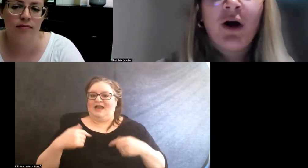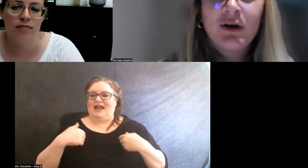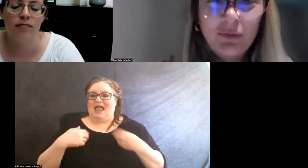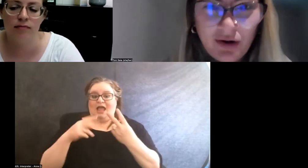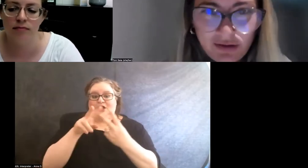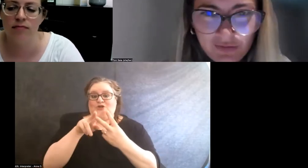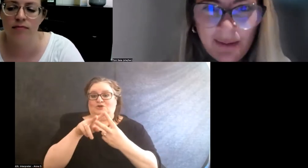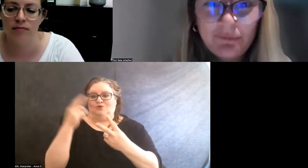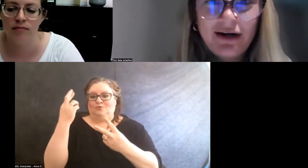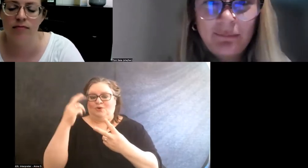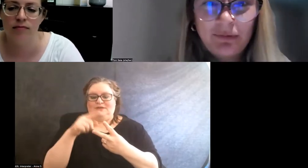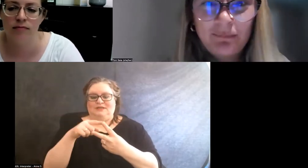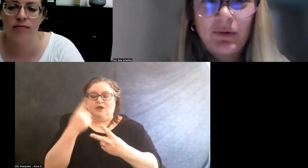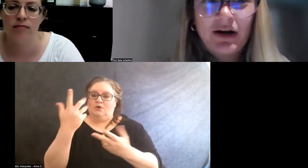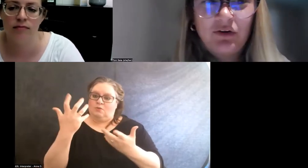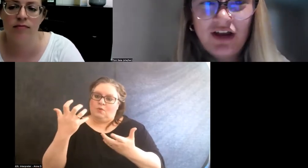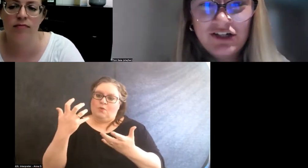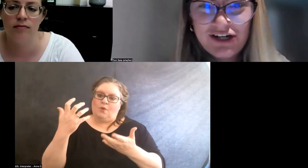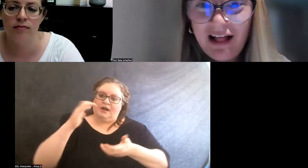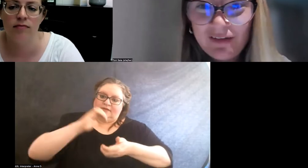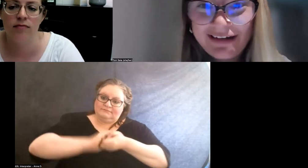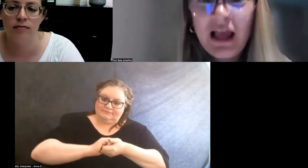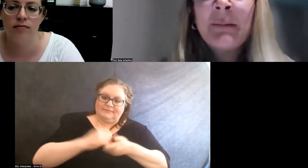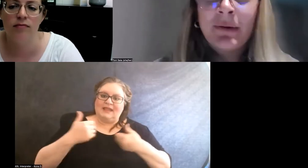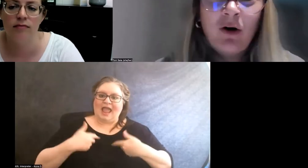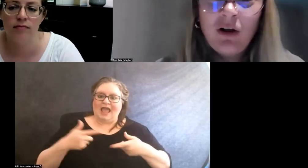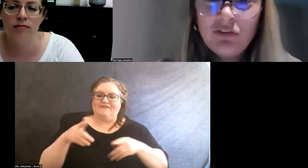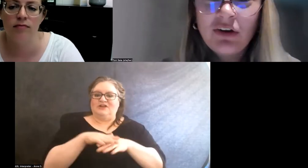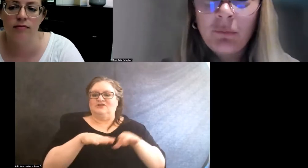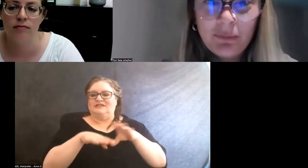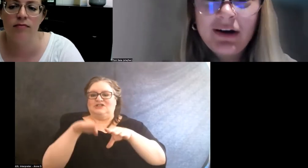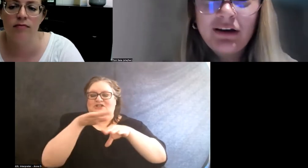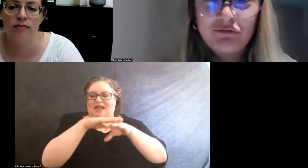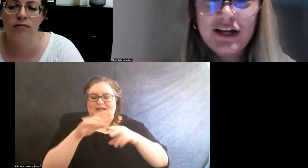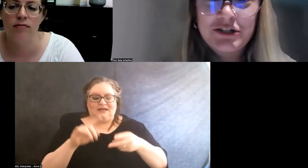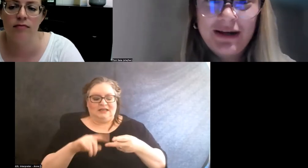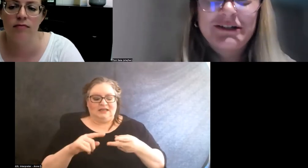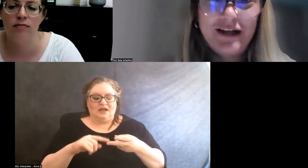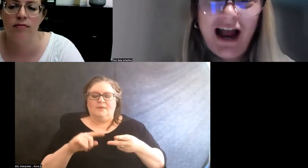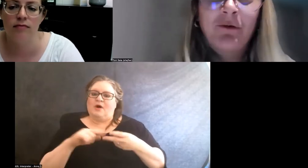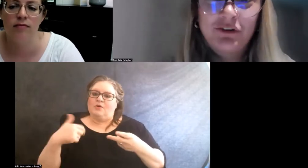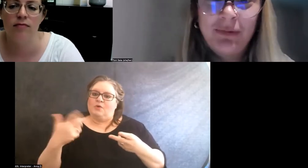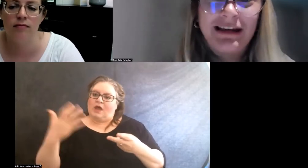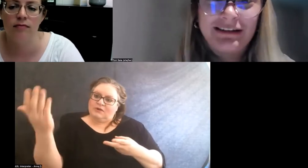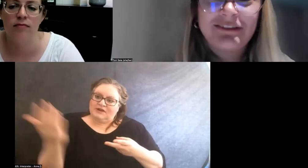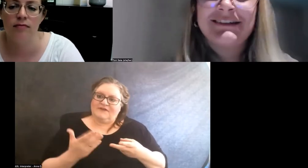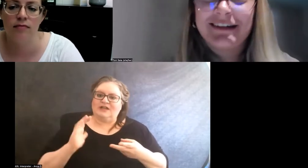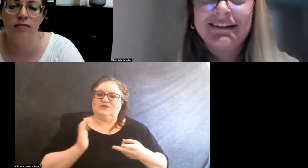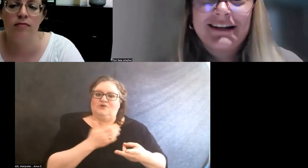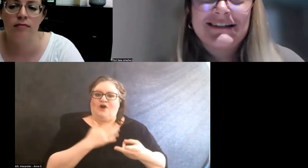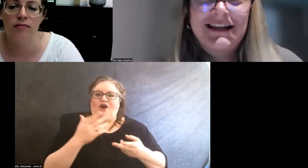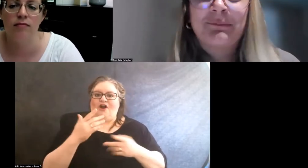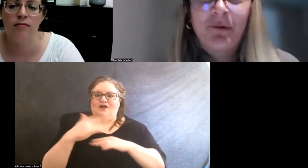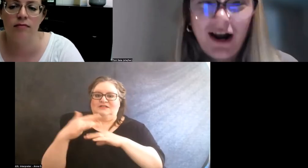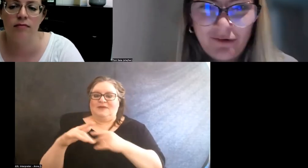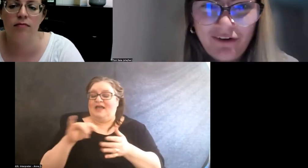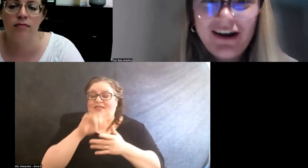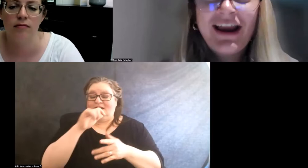One, we wanna collaborate and promote intersectionality, but also we wanna invite you into our space that didn't exist prior.